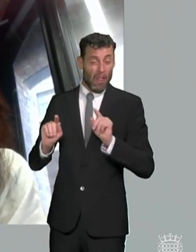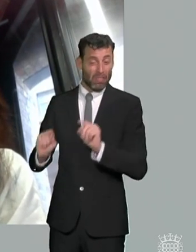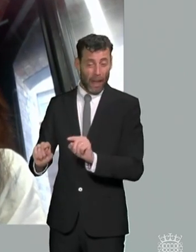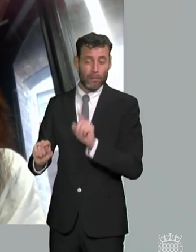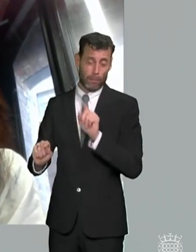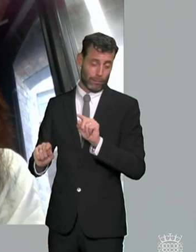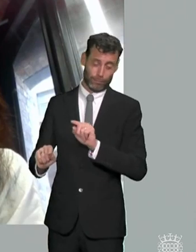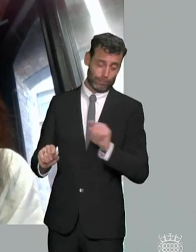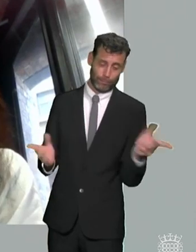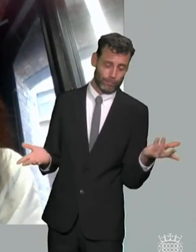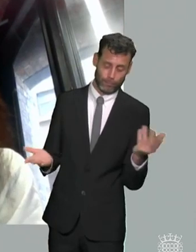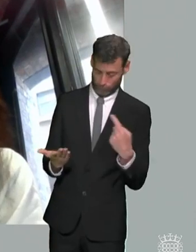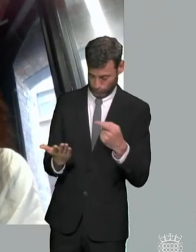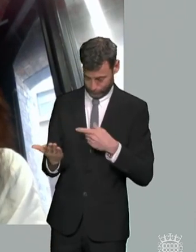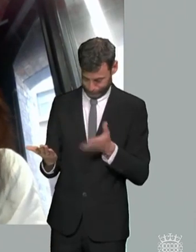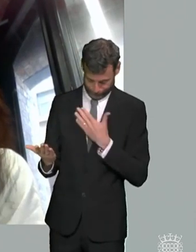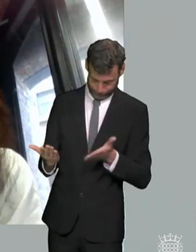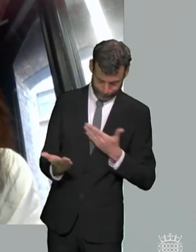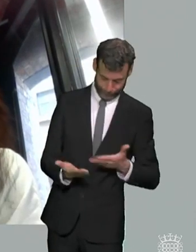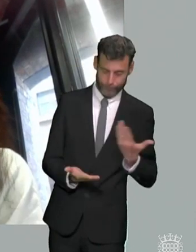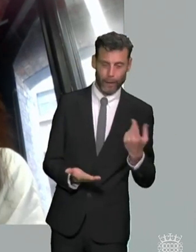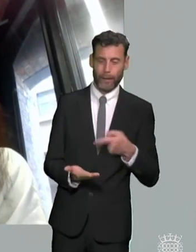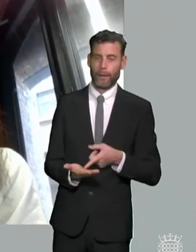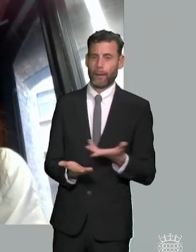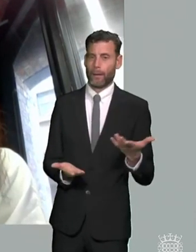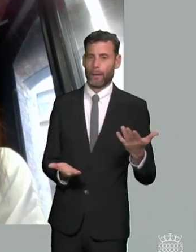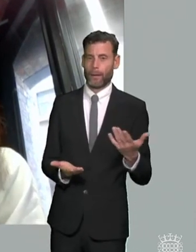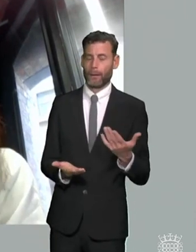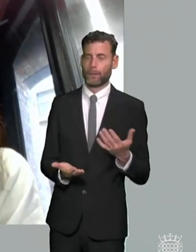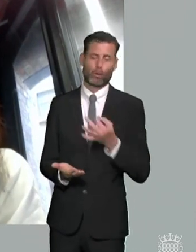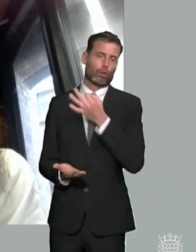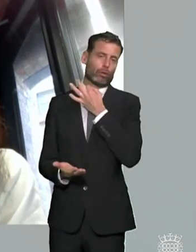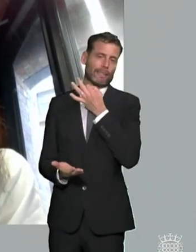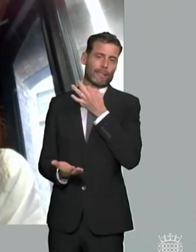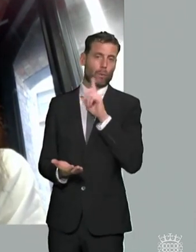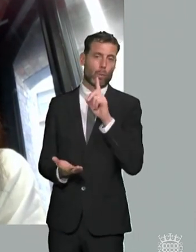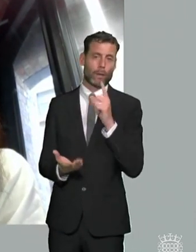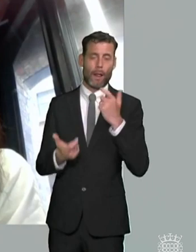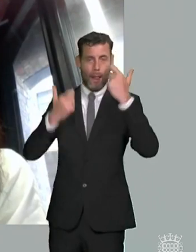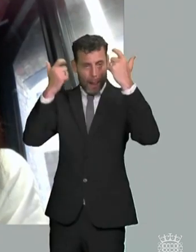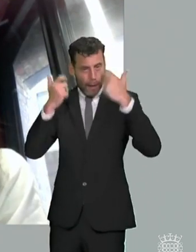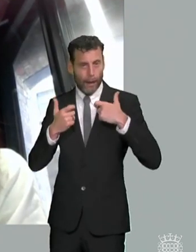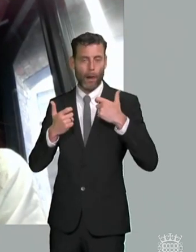um i i think what will happen is the kind of fettering of of of choice and discretion for